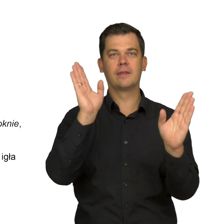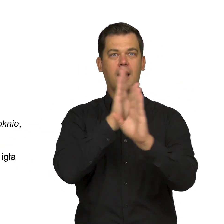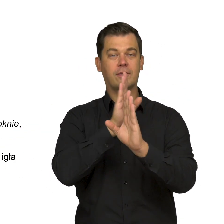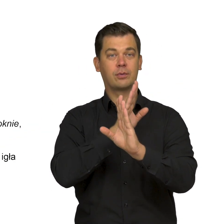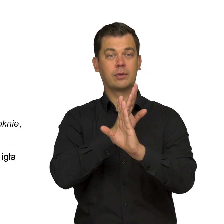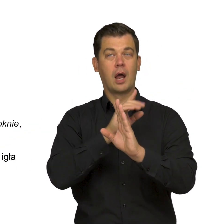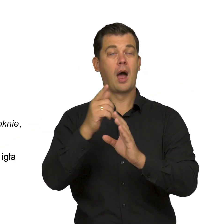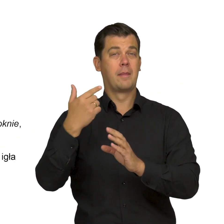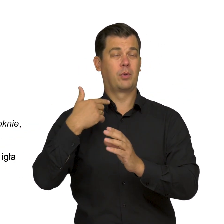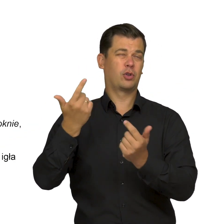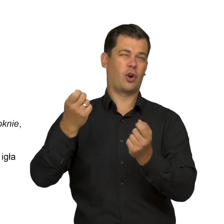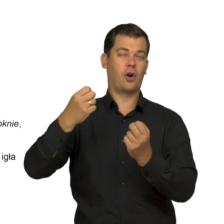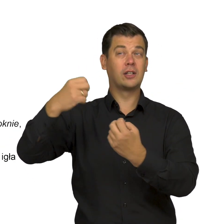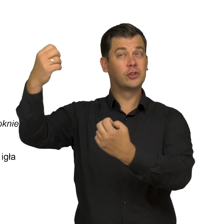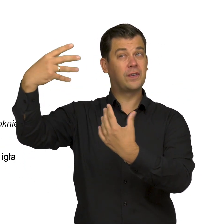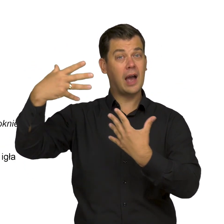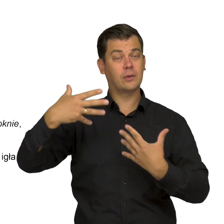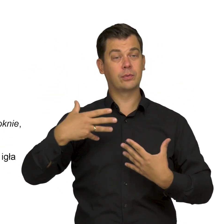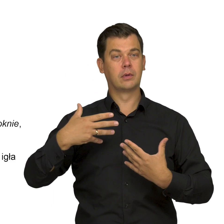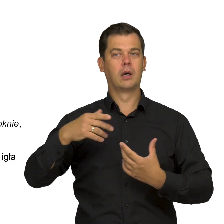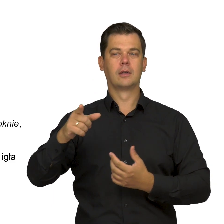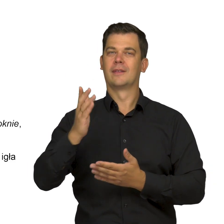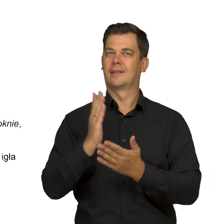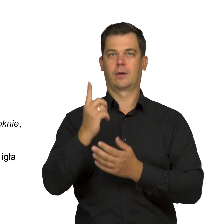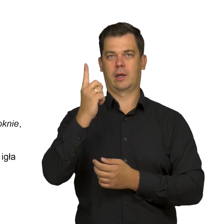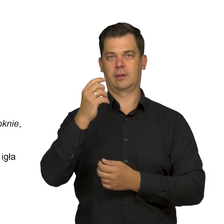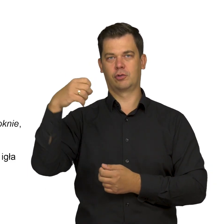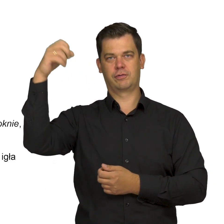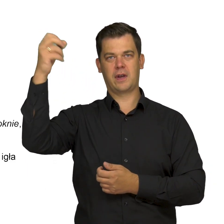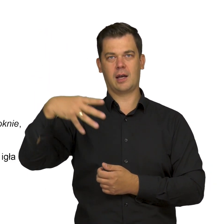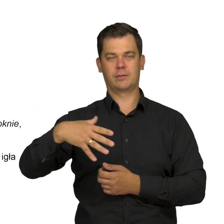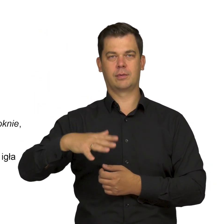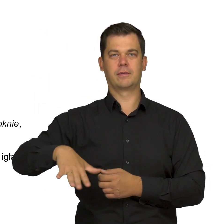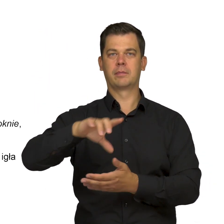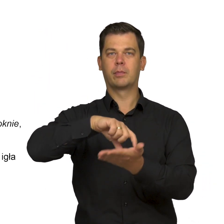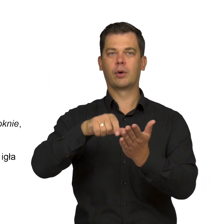The rays of light falling through the window are the only source of light in the room.